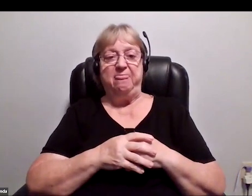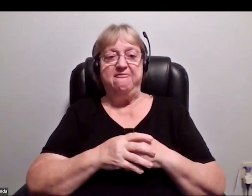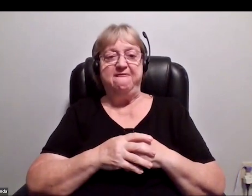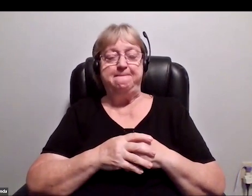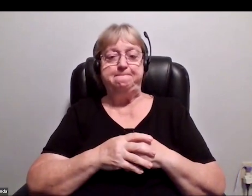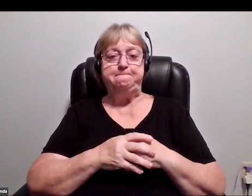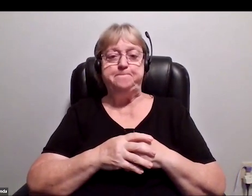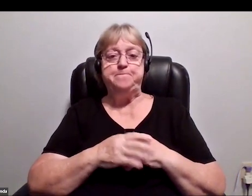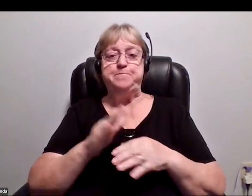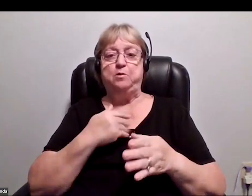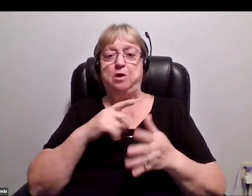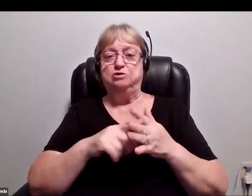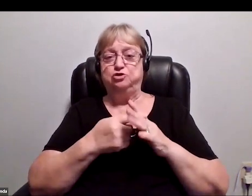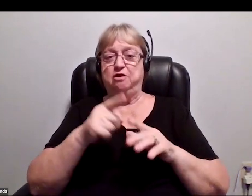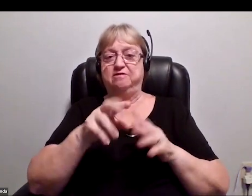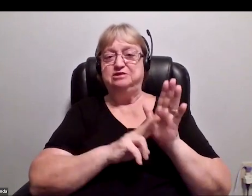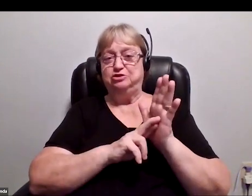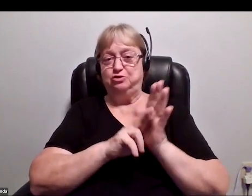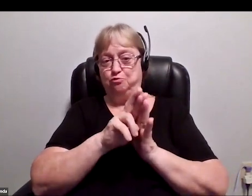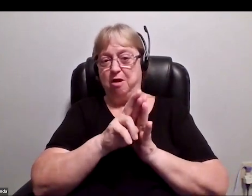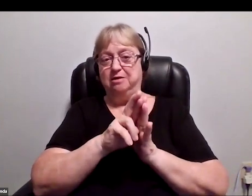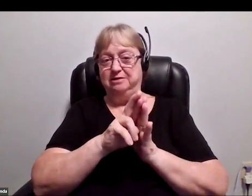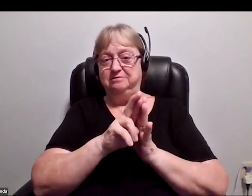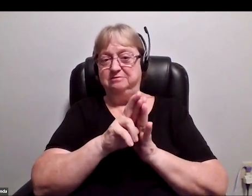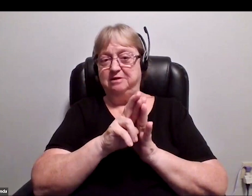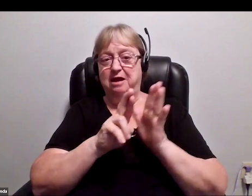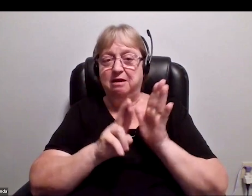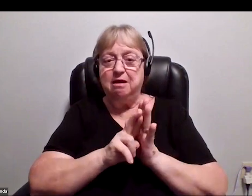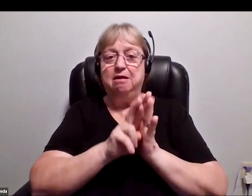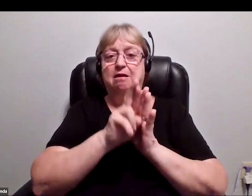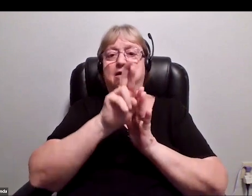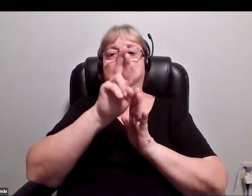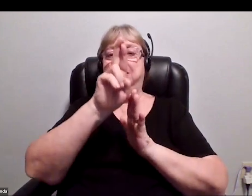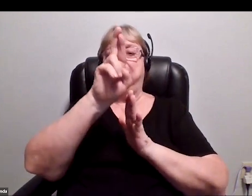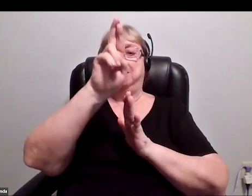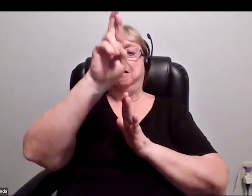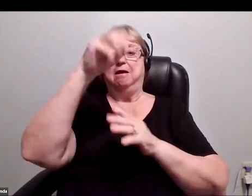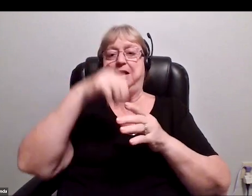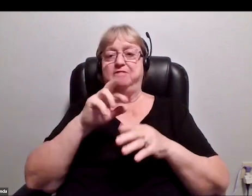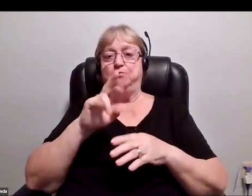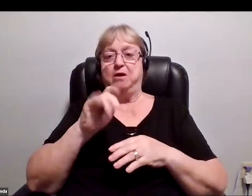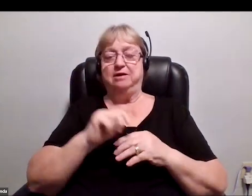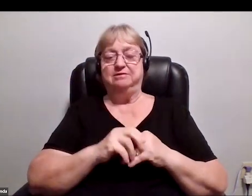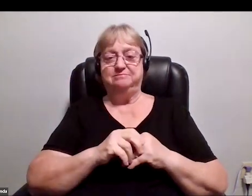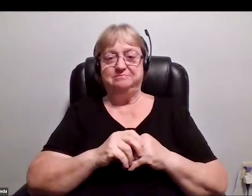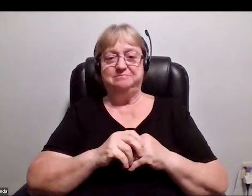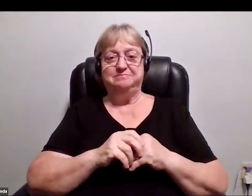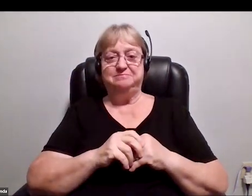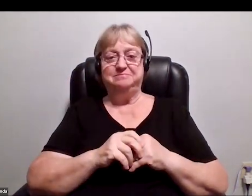Anyway, I'll start. This is a rocket, the takeoff sequence of the rocket. [music: Lucia Comnes, Adrian Essiet, Chris Boshuizen - Zero Gravity]